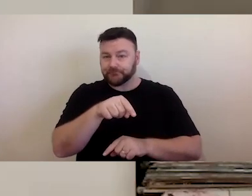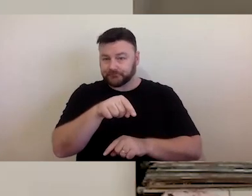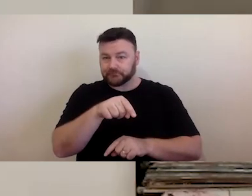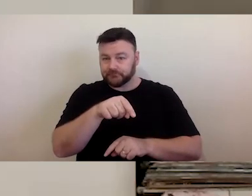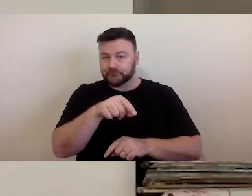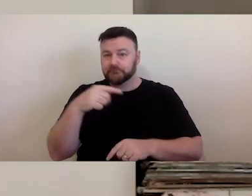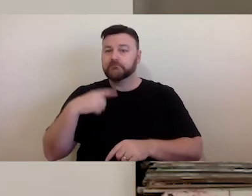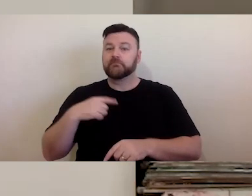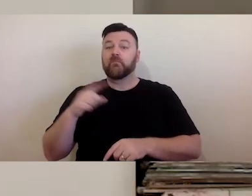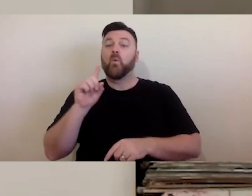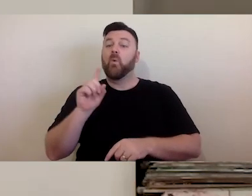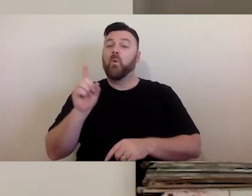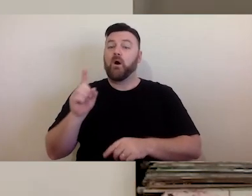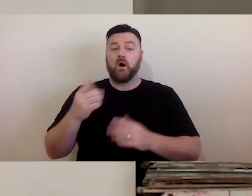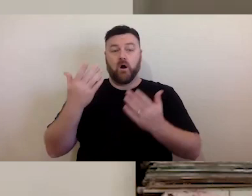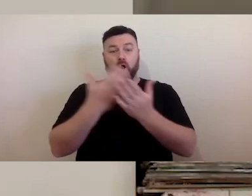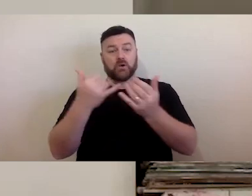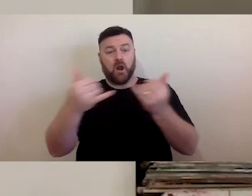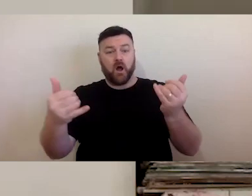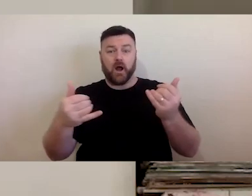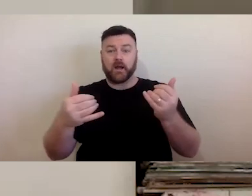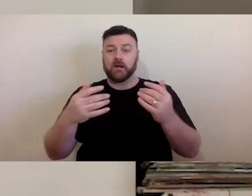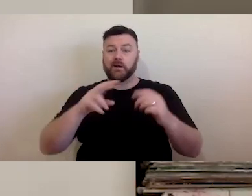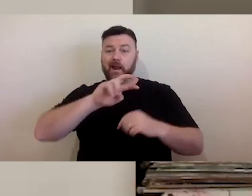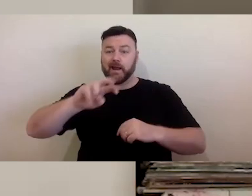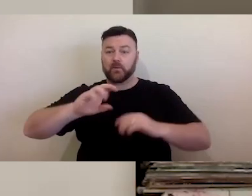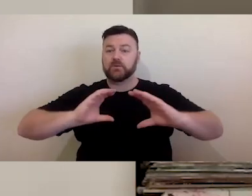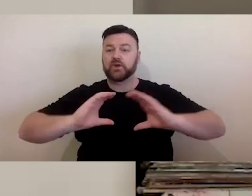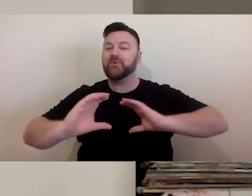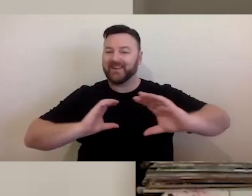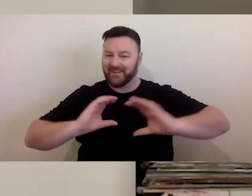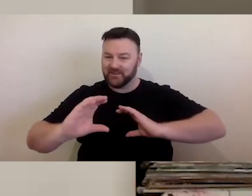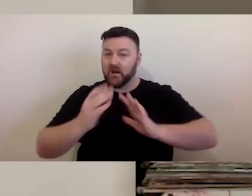considered a communication under the Copyright Act. Anything involving